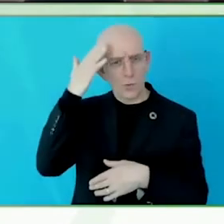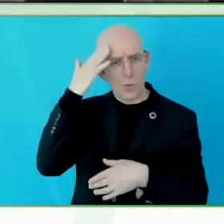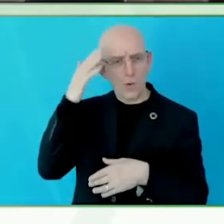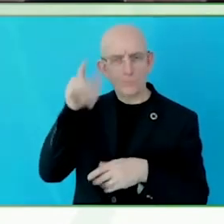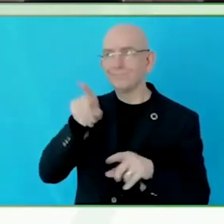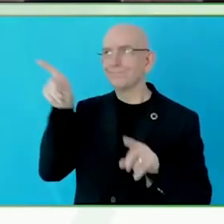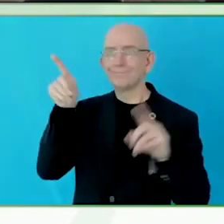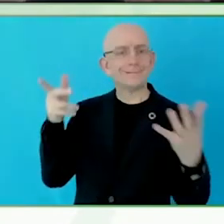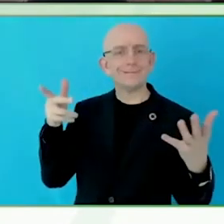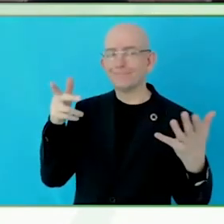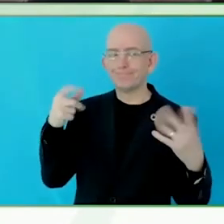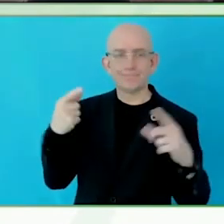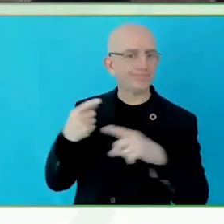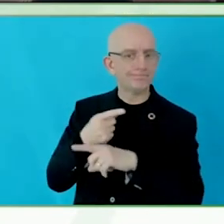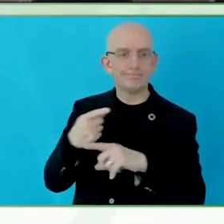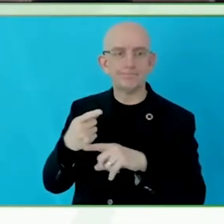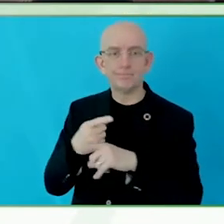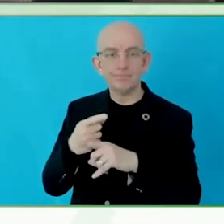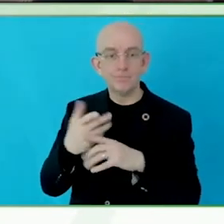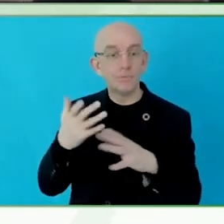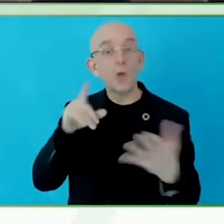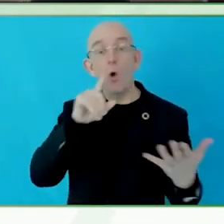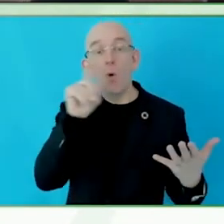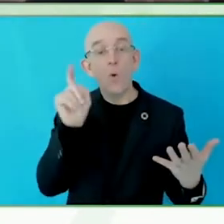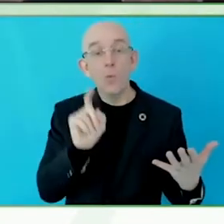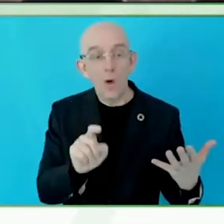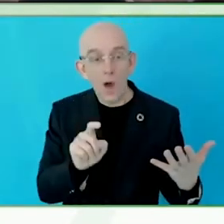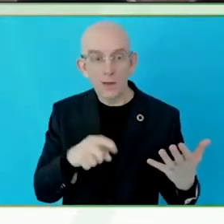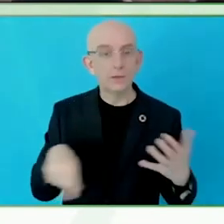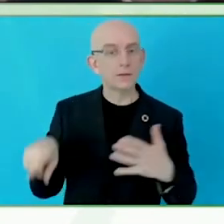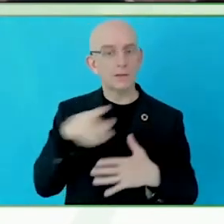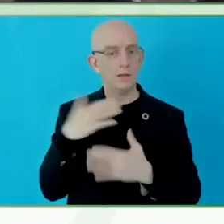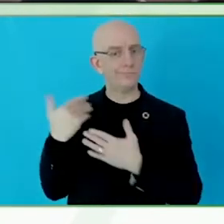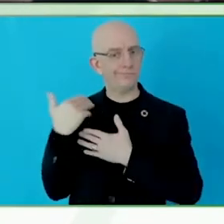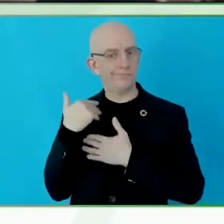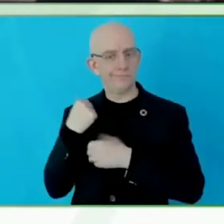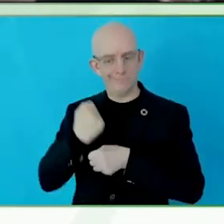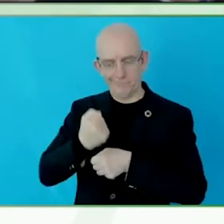in astronomy, developing in a way in which technology can develop,